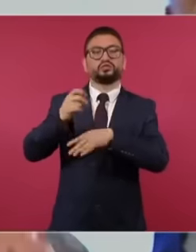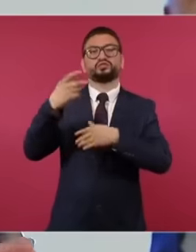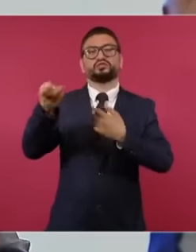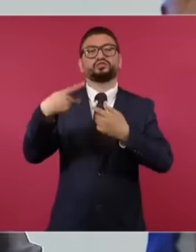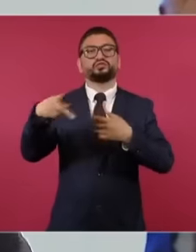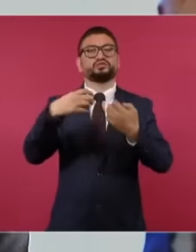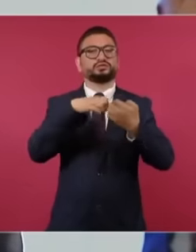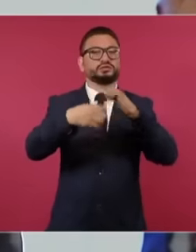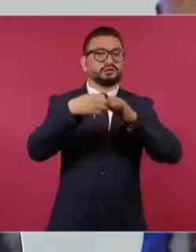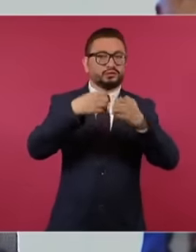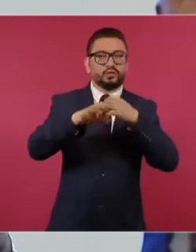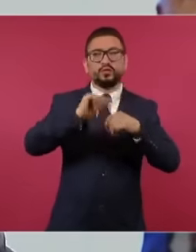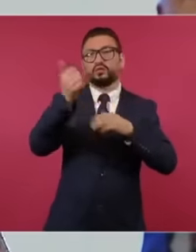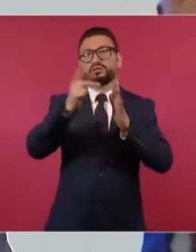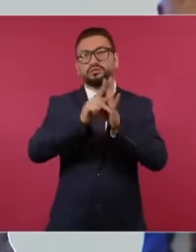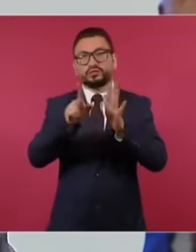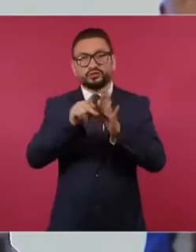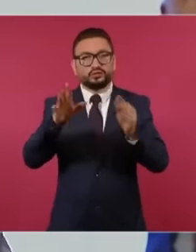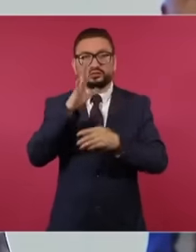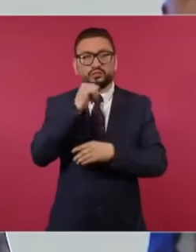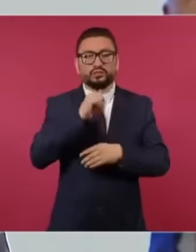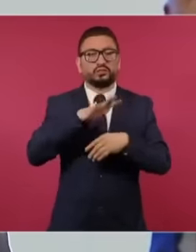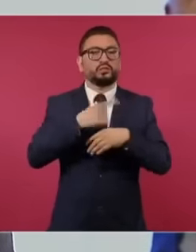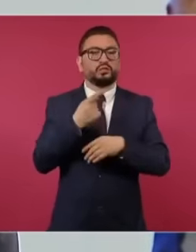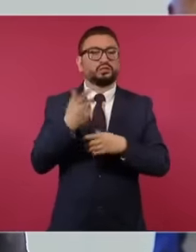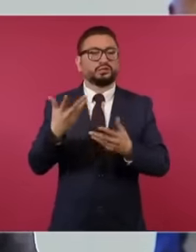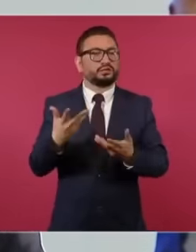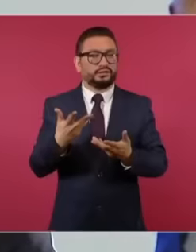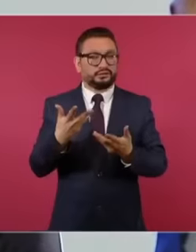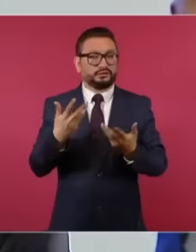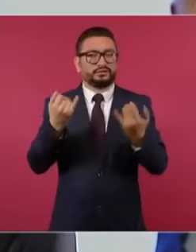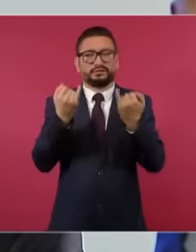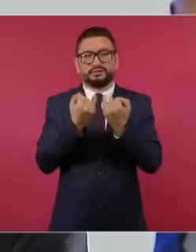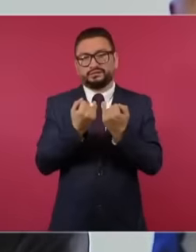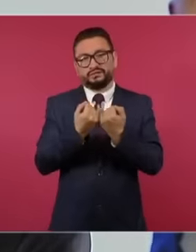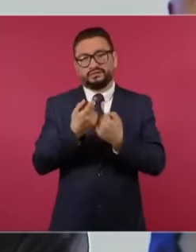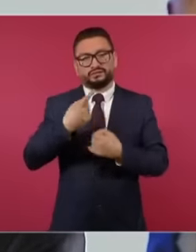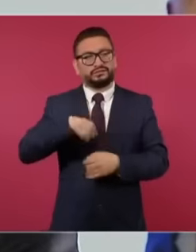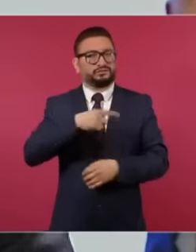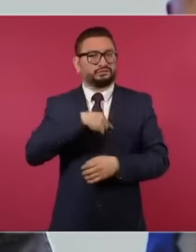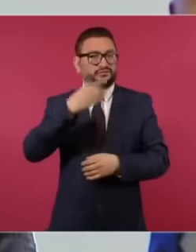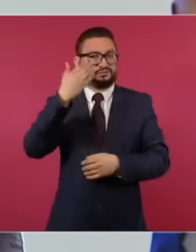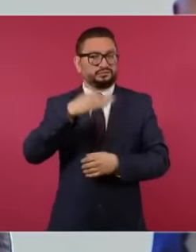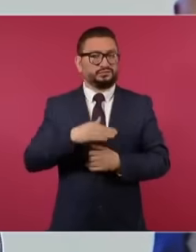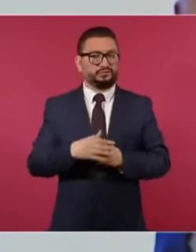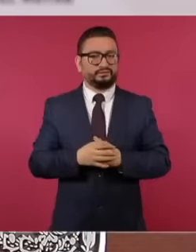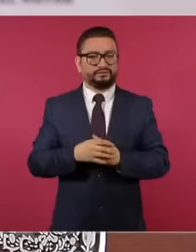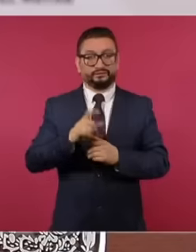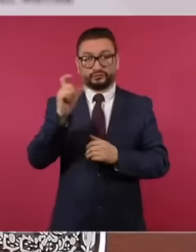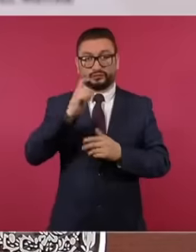other journalists because Well it is also about what one slanders